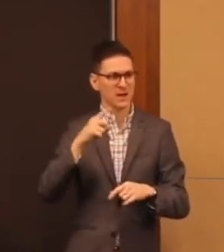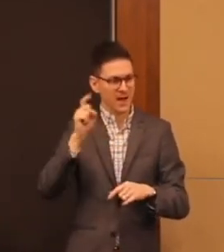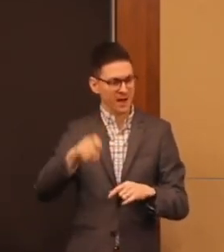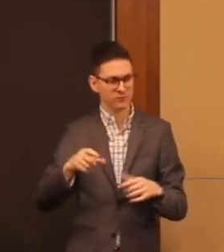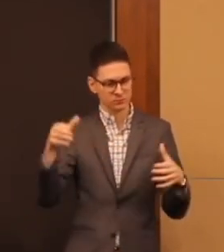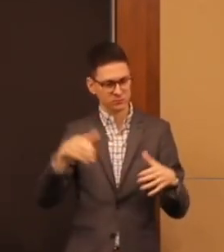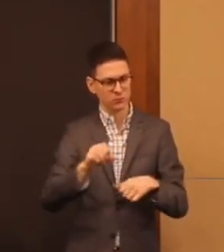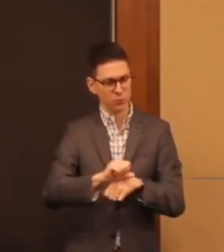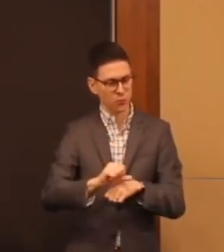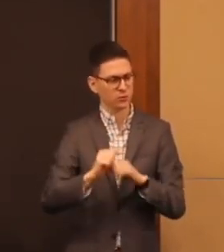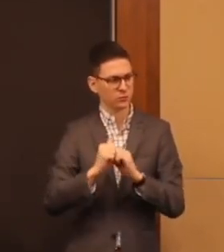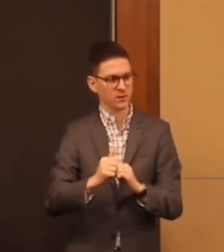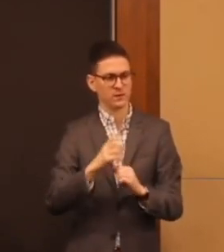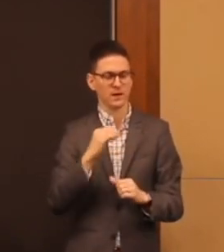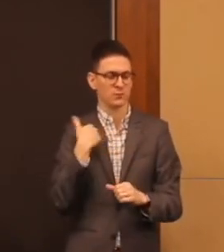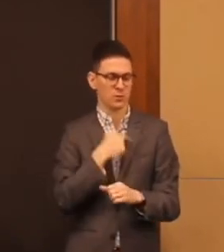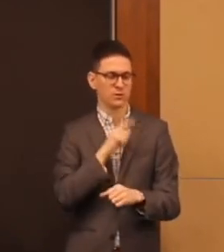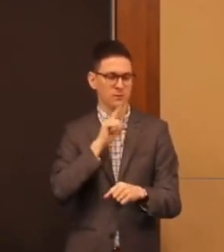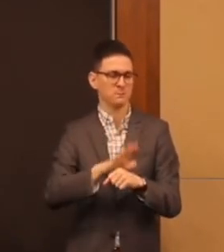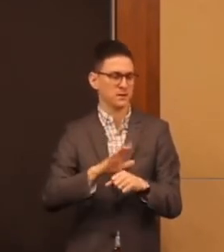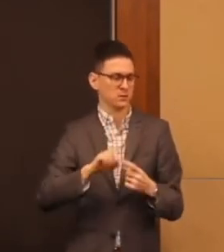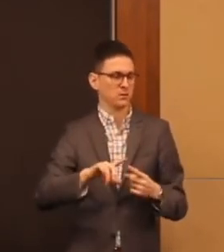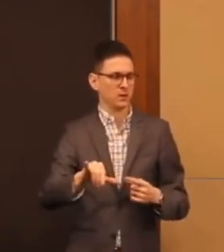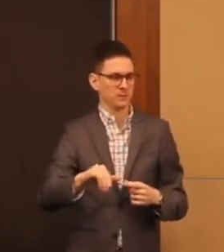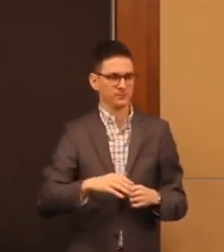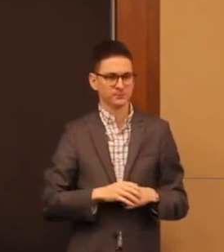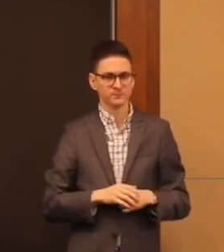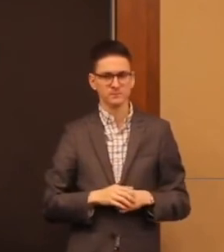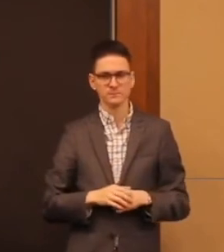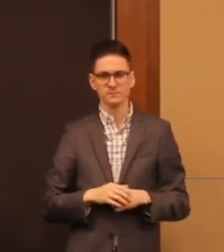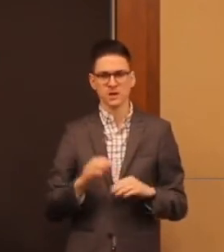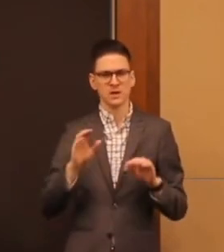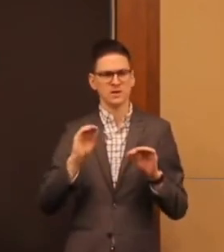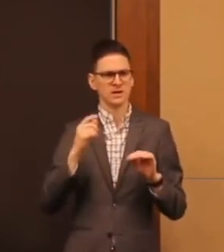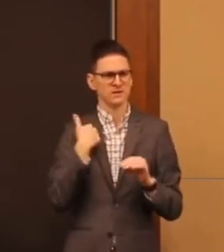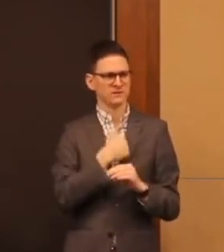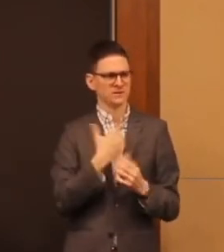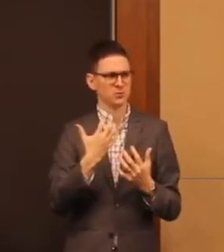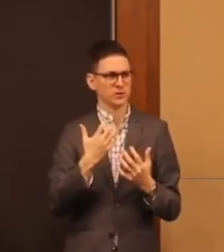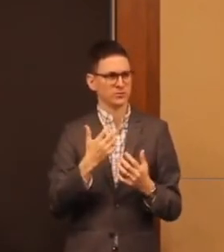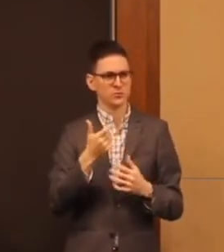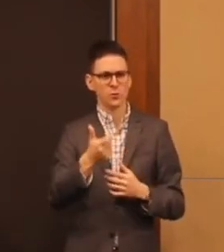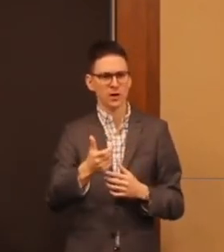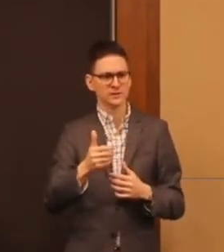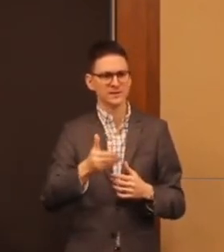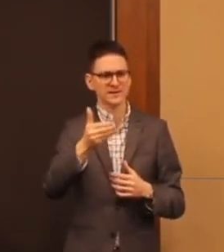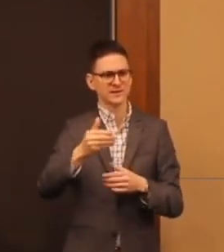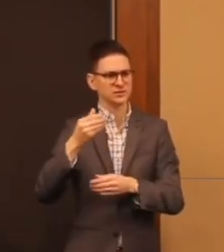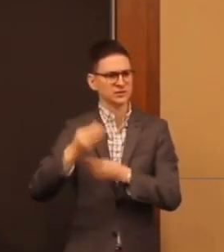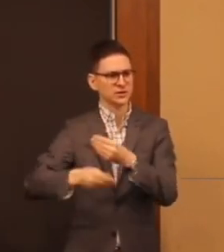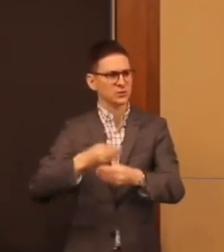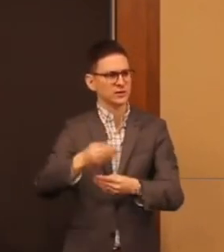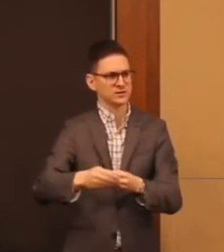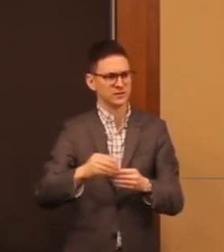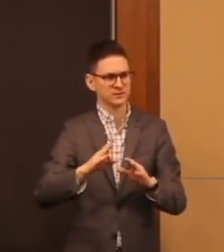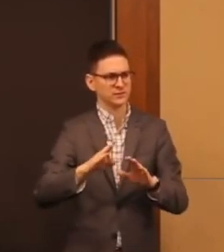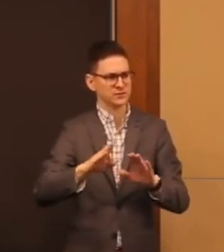So we're deeply committed to this. None of us want to watch. None of us want to watch another generation of kids fail to achieve outcomes they could